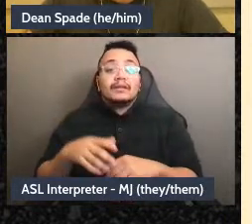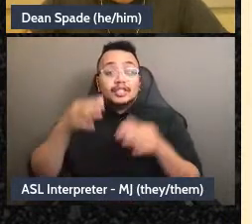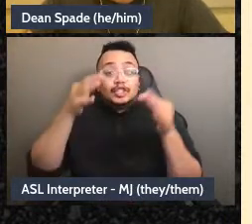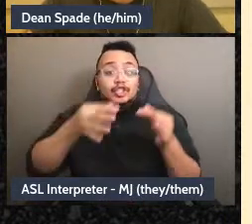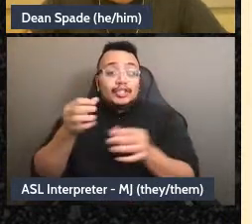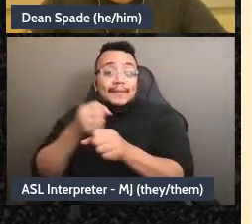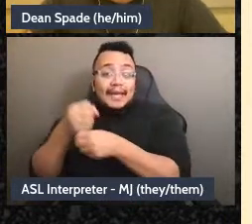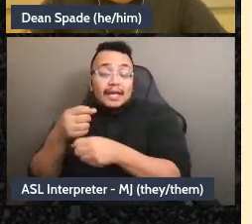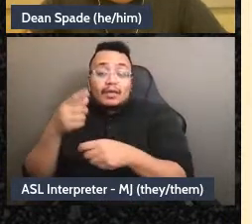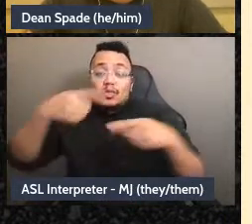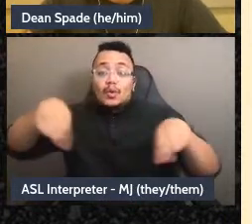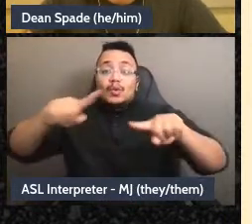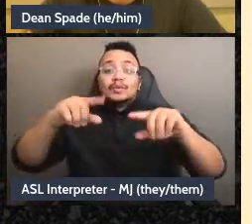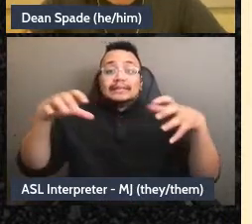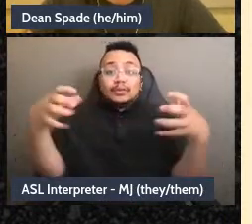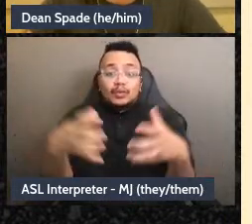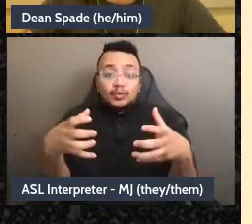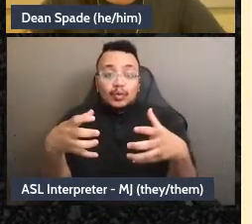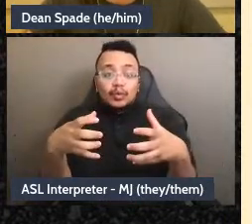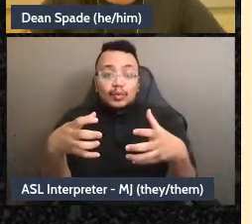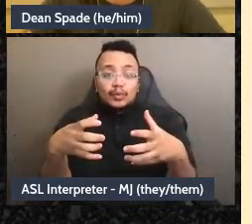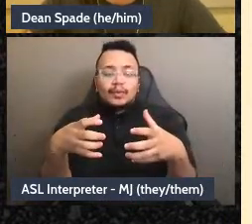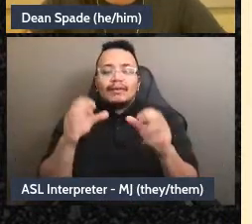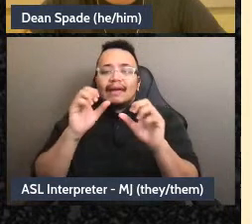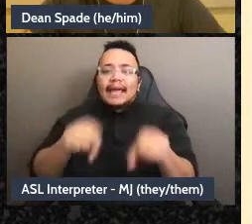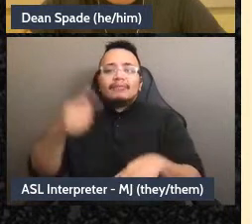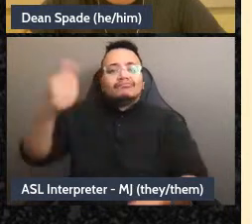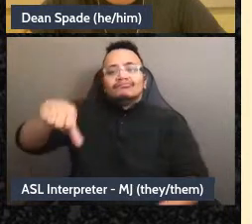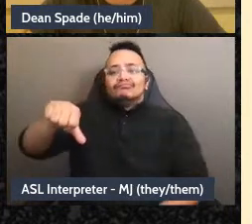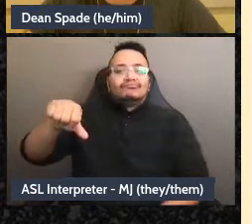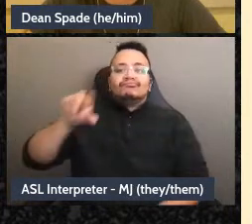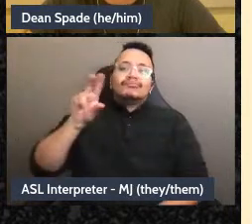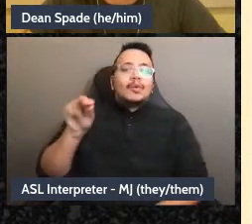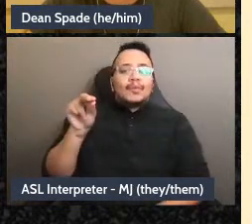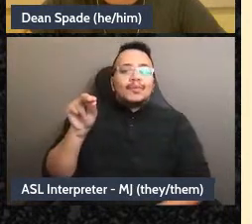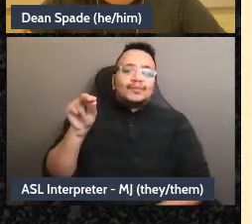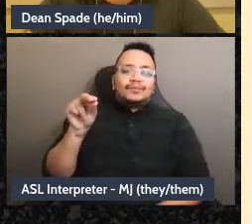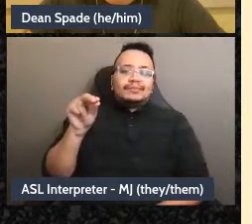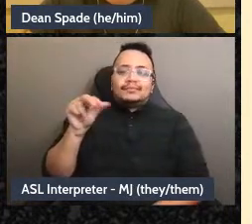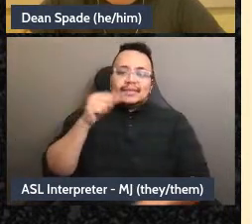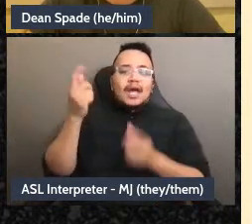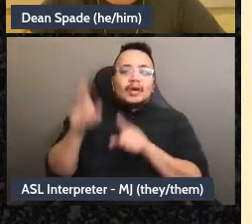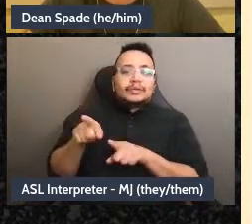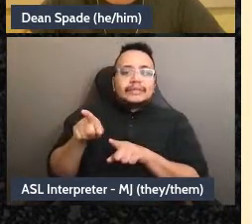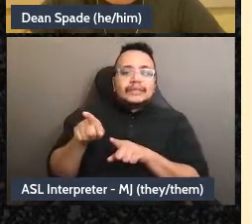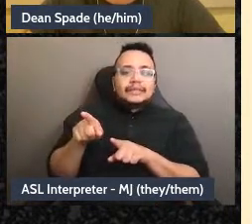group can block decisions can say like “that doesn't work for me and we can't move forward